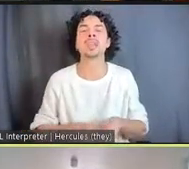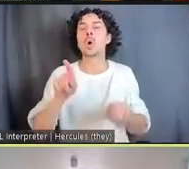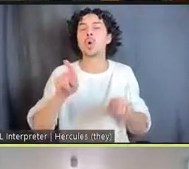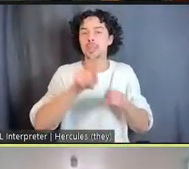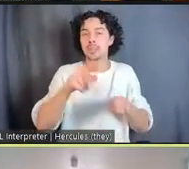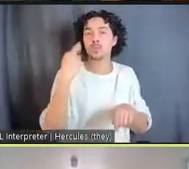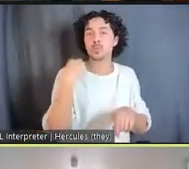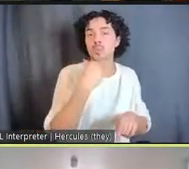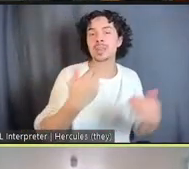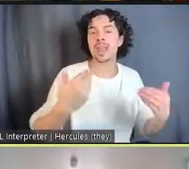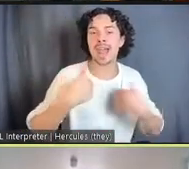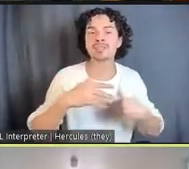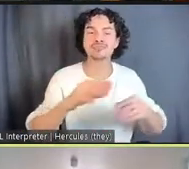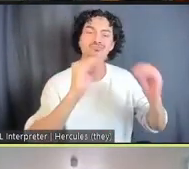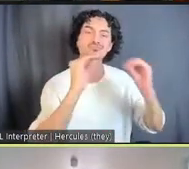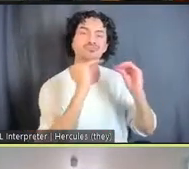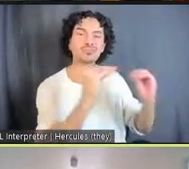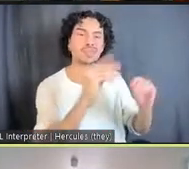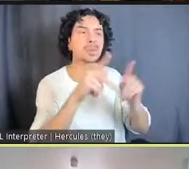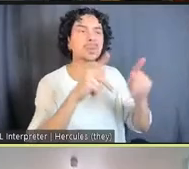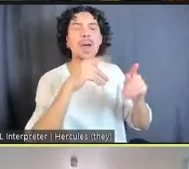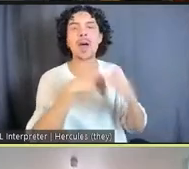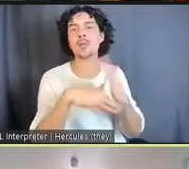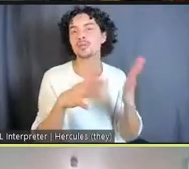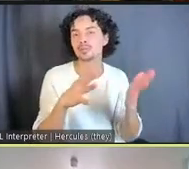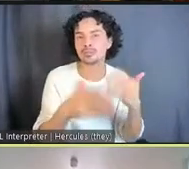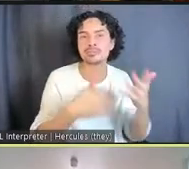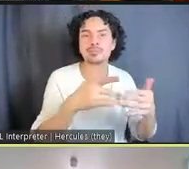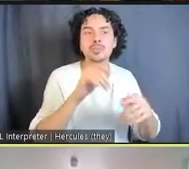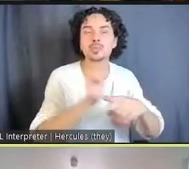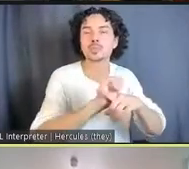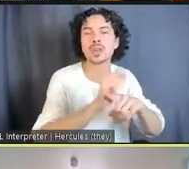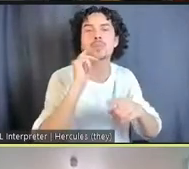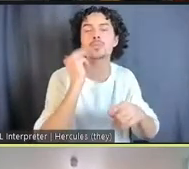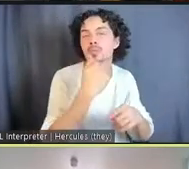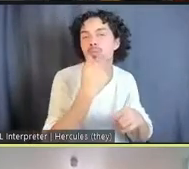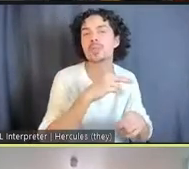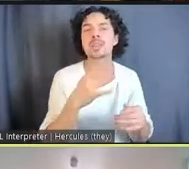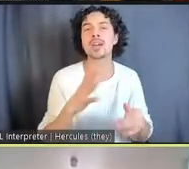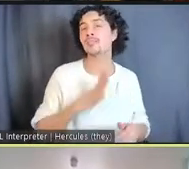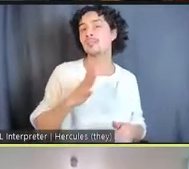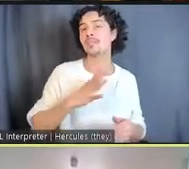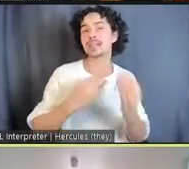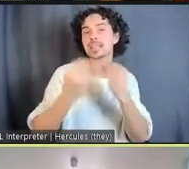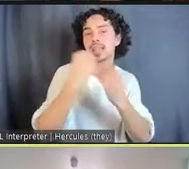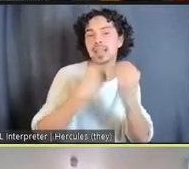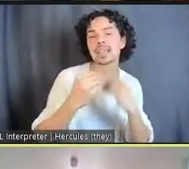get living wage jobs in fine dining, it has beautiful, bright, airy community organizing space.